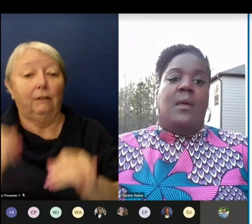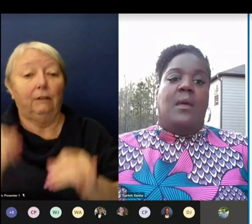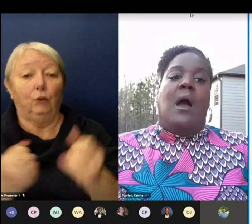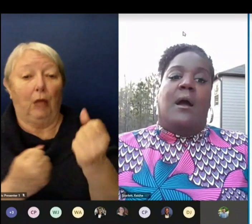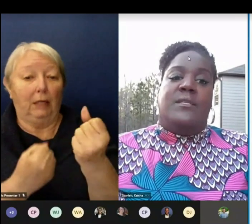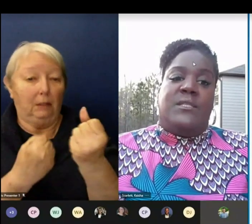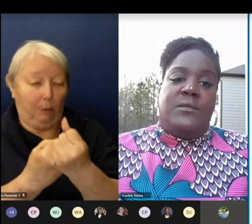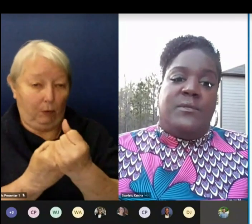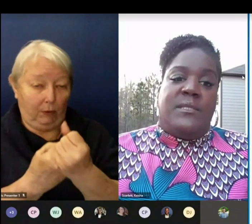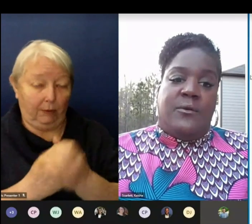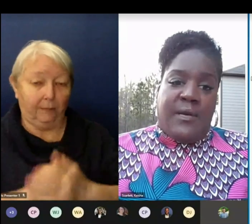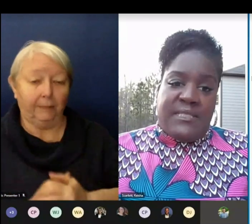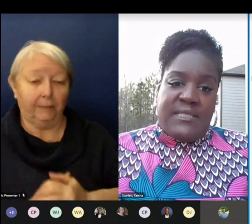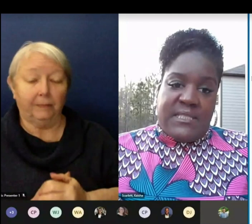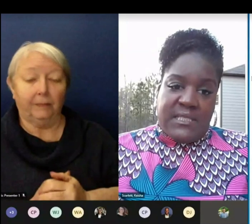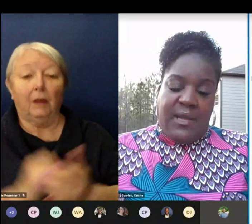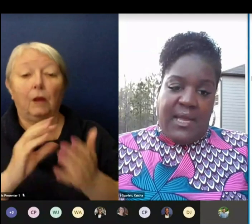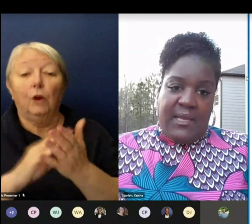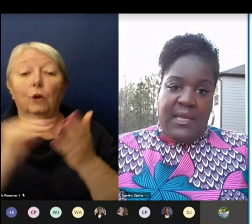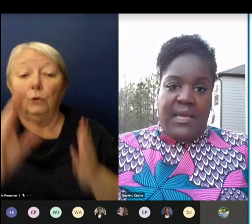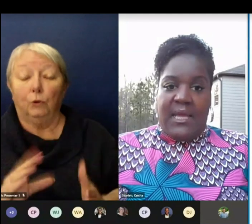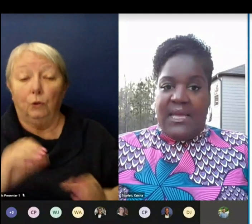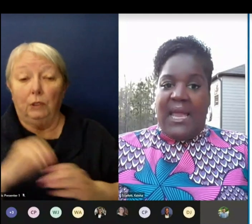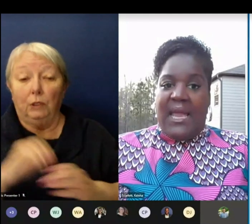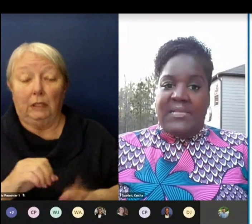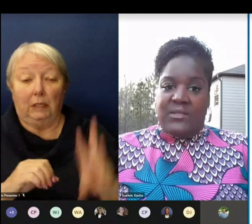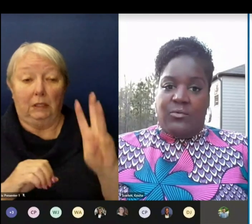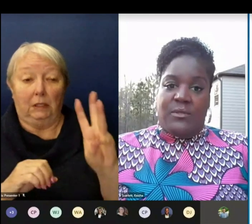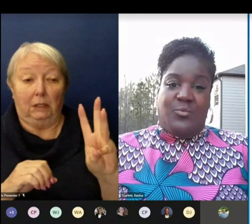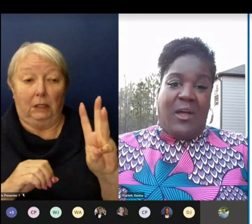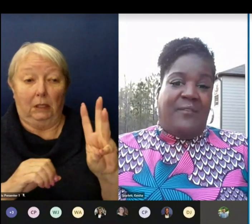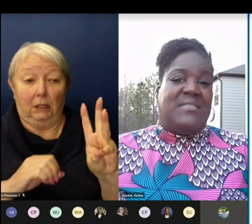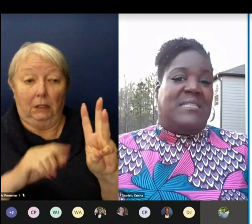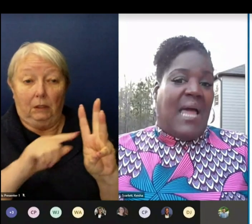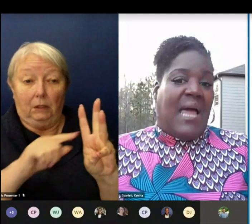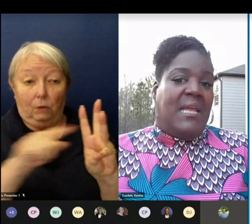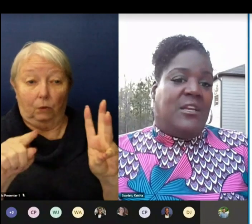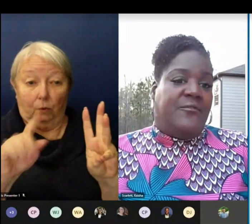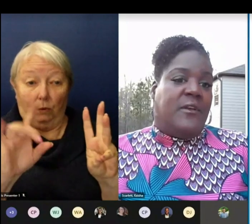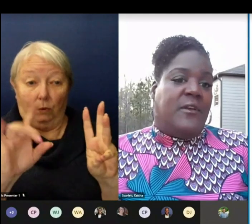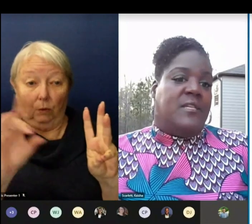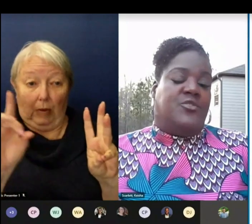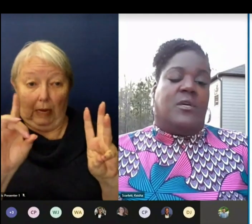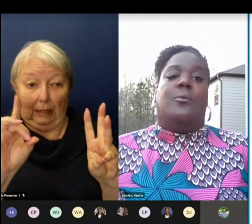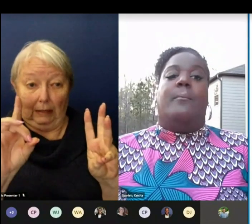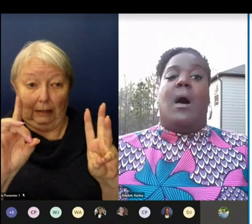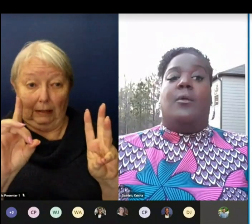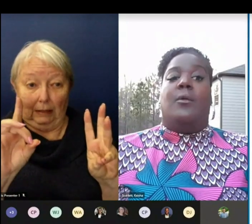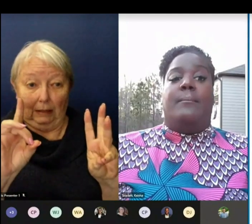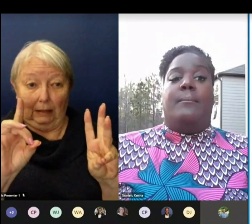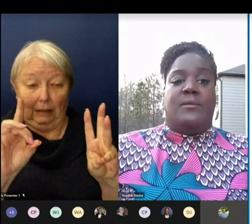Our students in grades 6-8 in K-8 schools will have a slightly different instructional model and bell time.